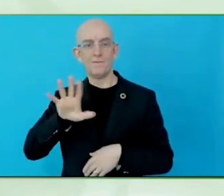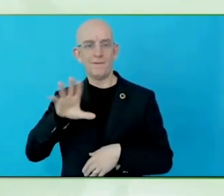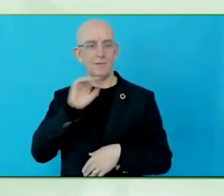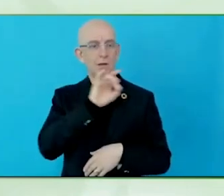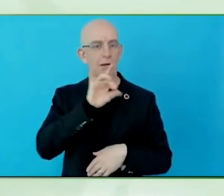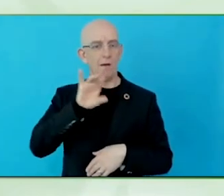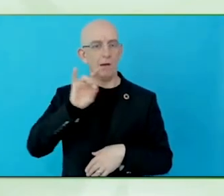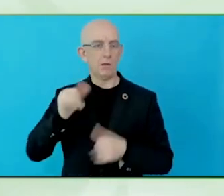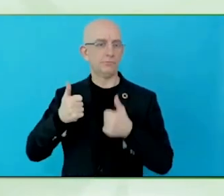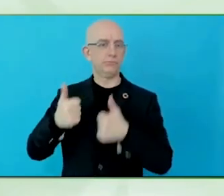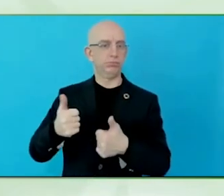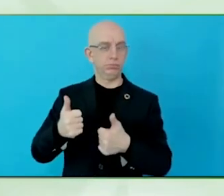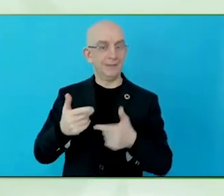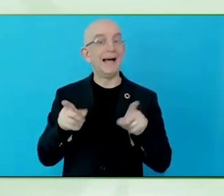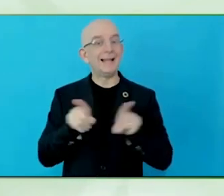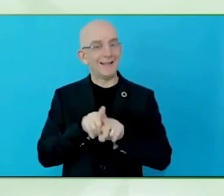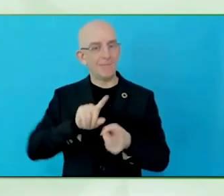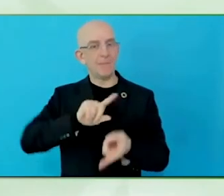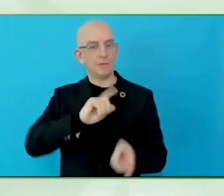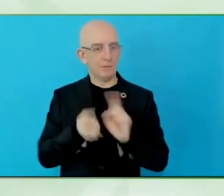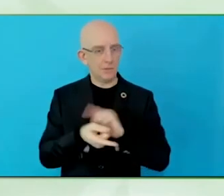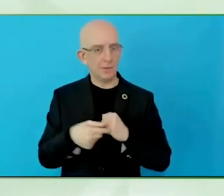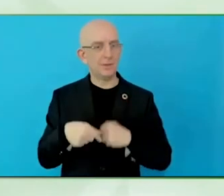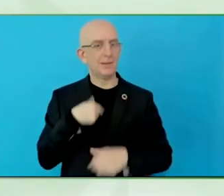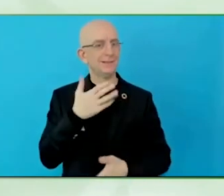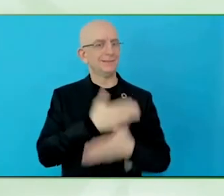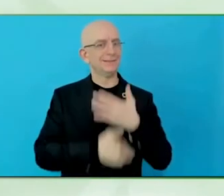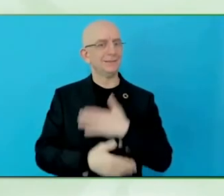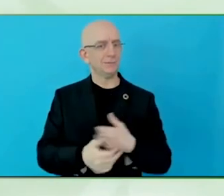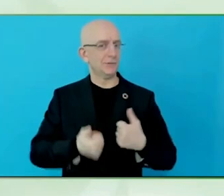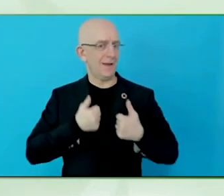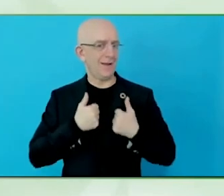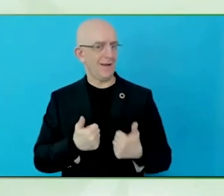so the hospitality industry is after them to cater their needs.